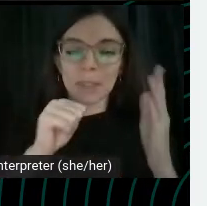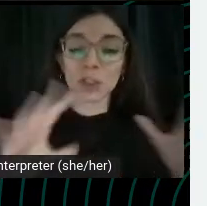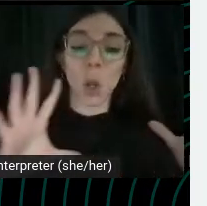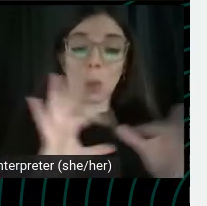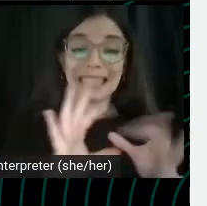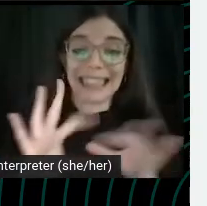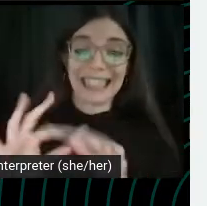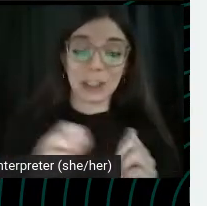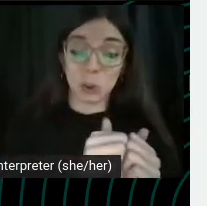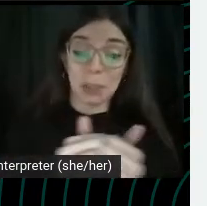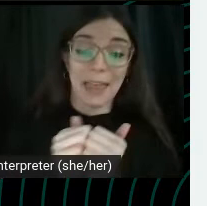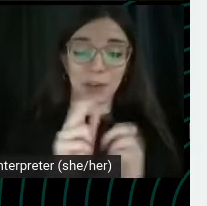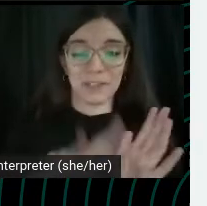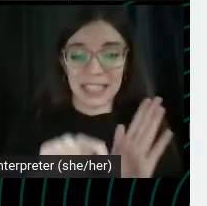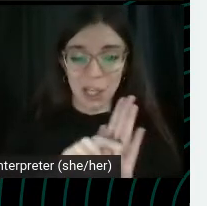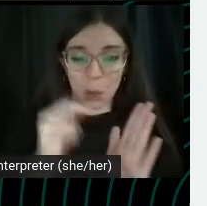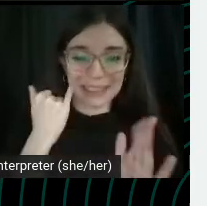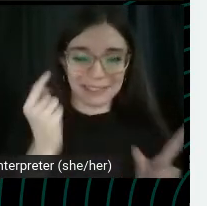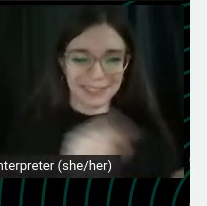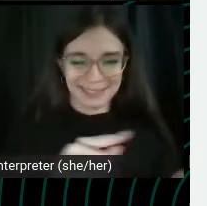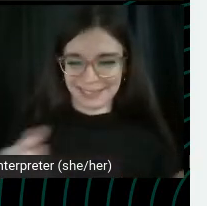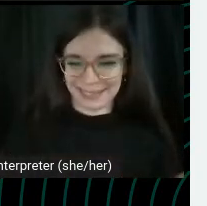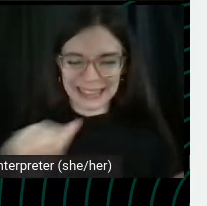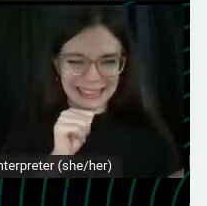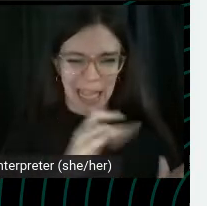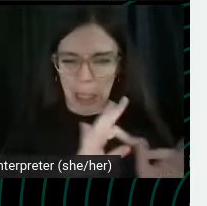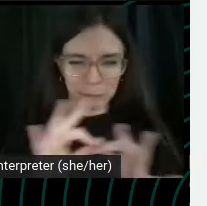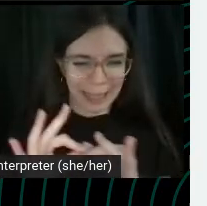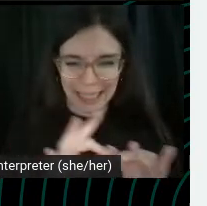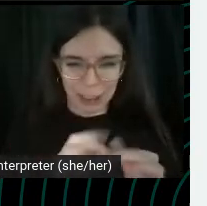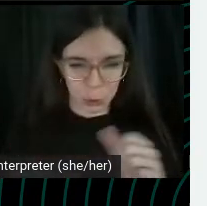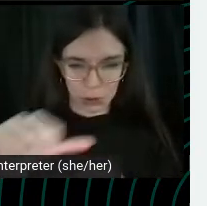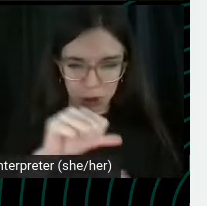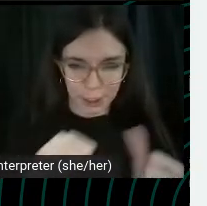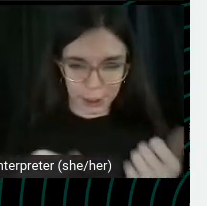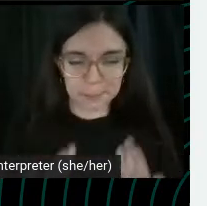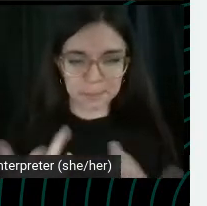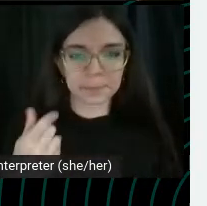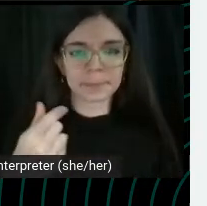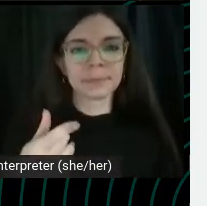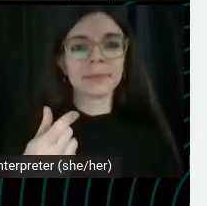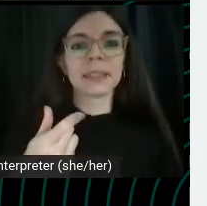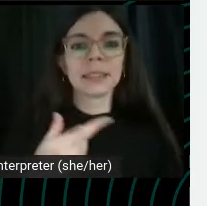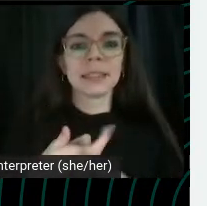If they aren't really that related this playlist from the guardian is a great way of organizing content.